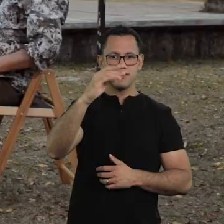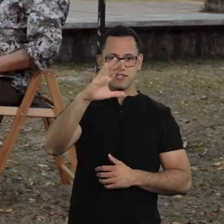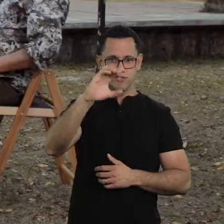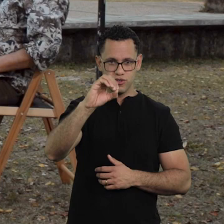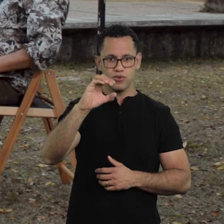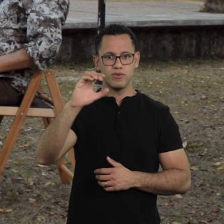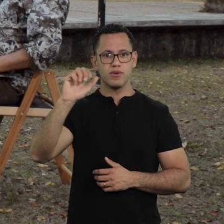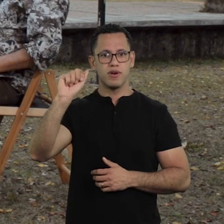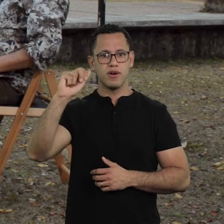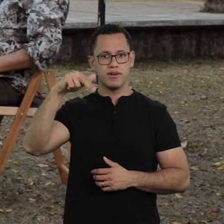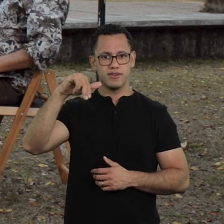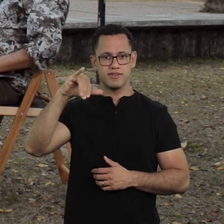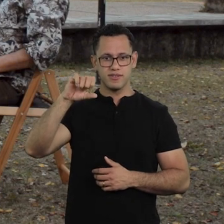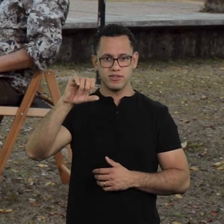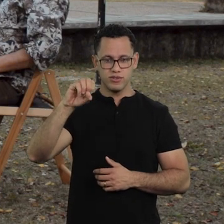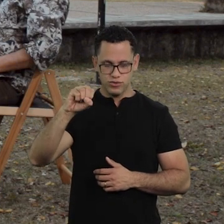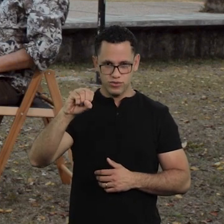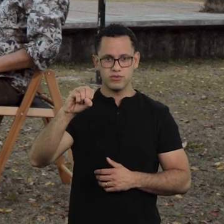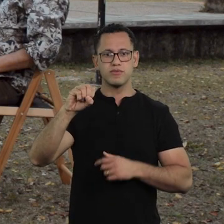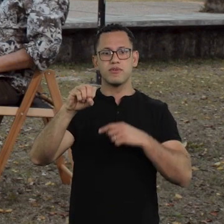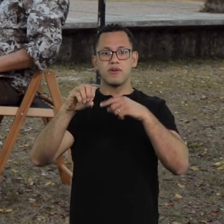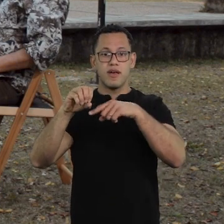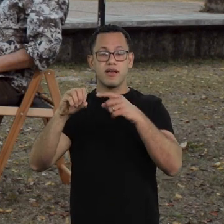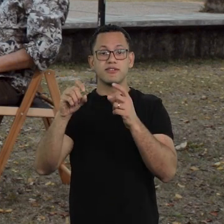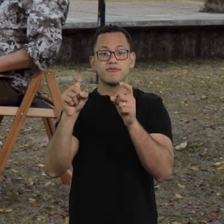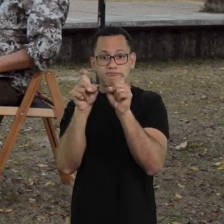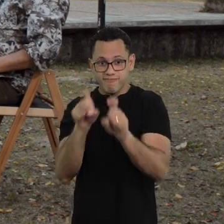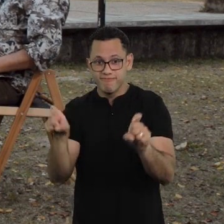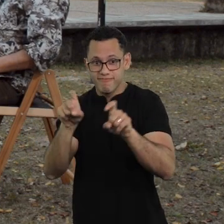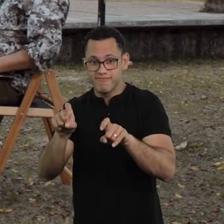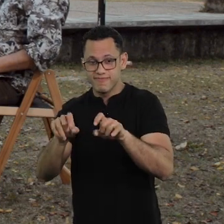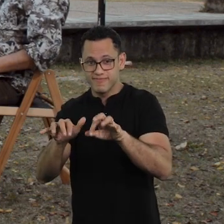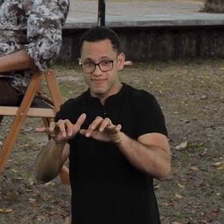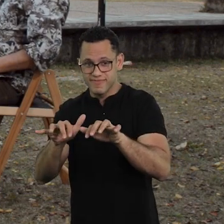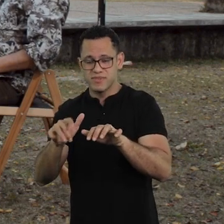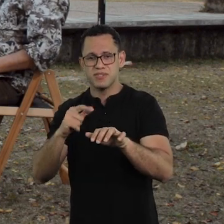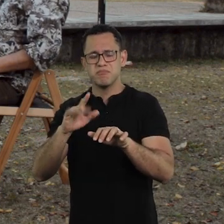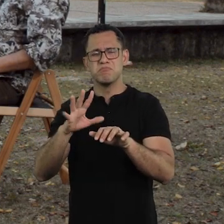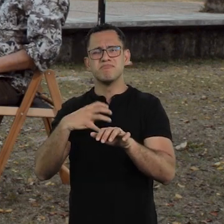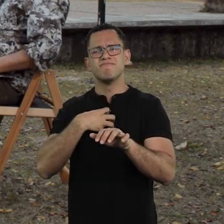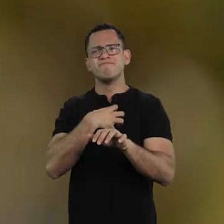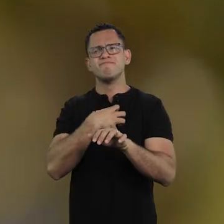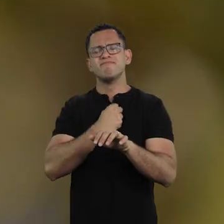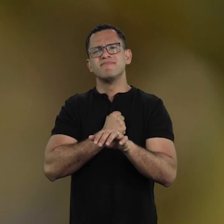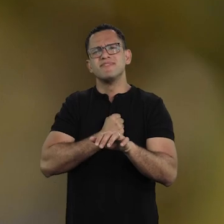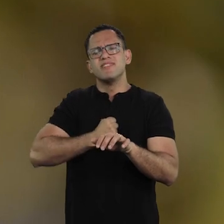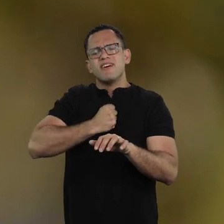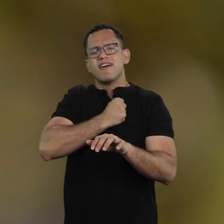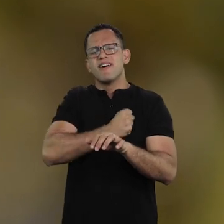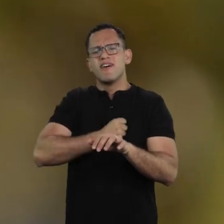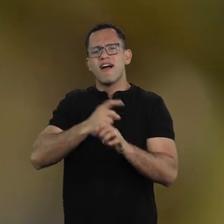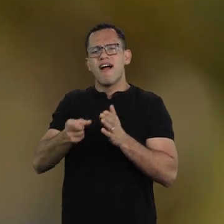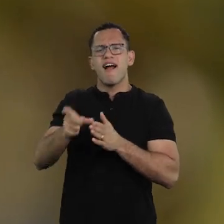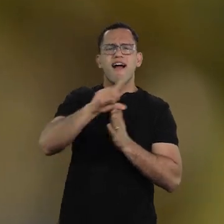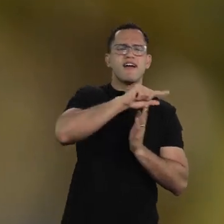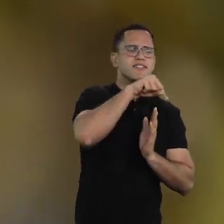saying, when he started using the computer, that he missed the noise of the typewriter,